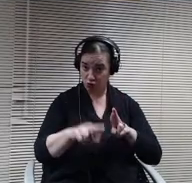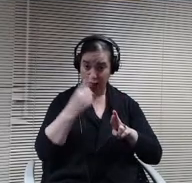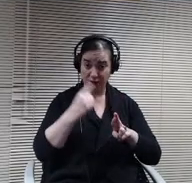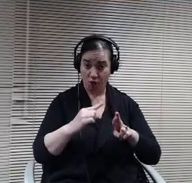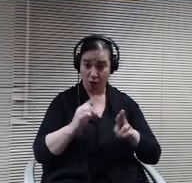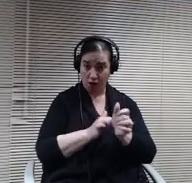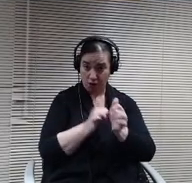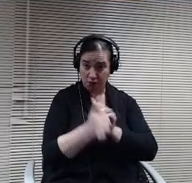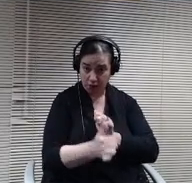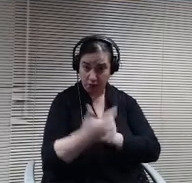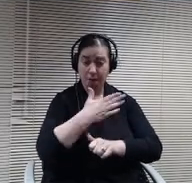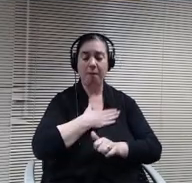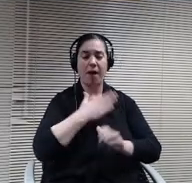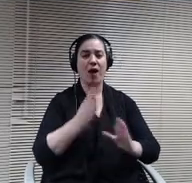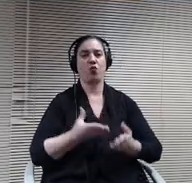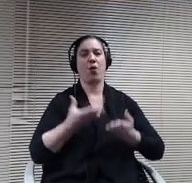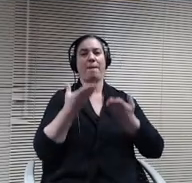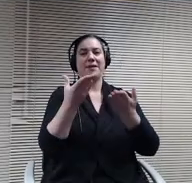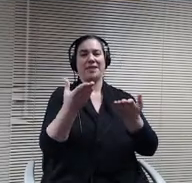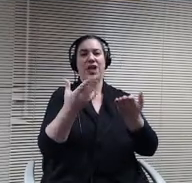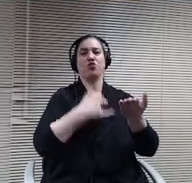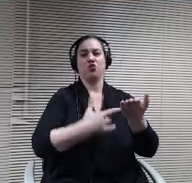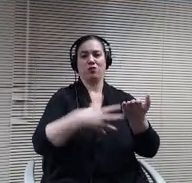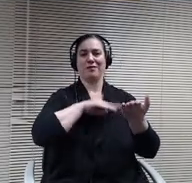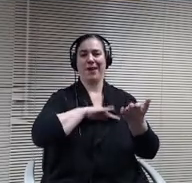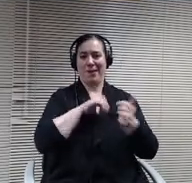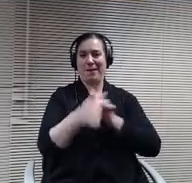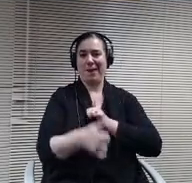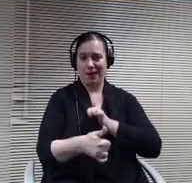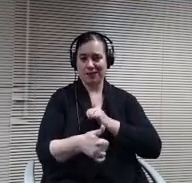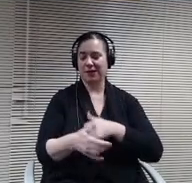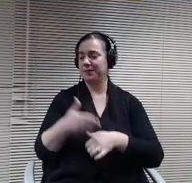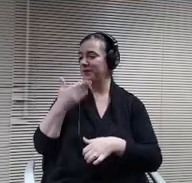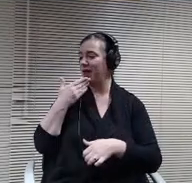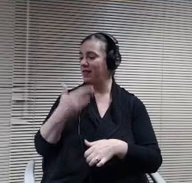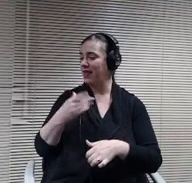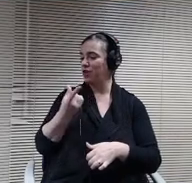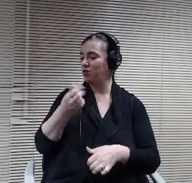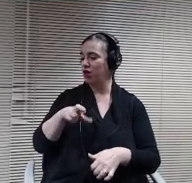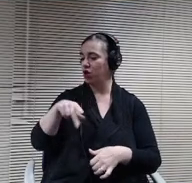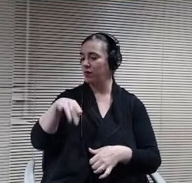Thank you doctor Peterson. Can I get a motion to approve policy